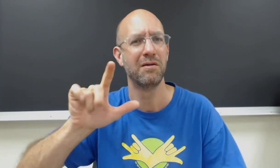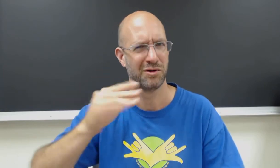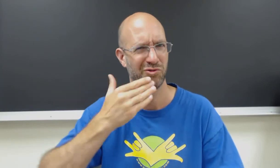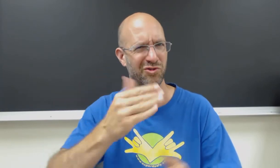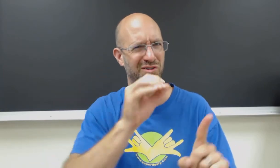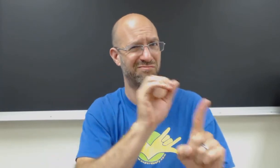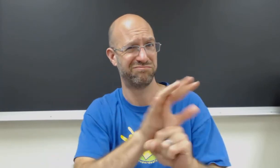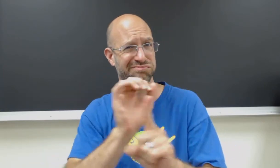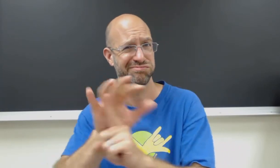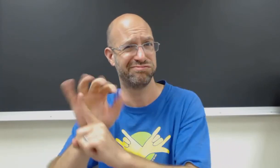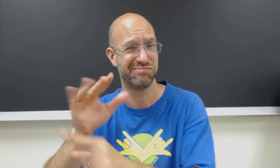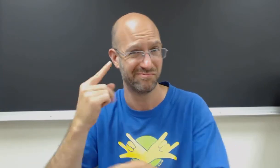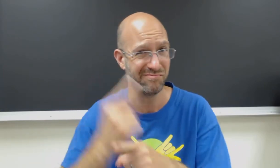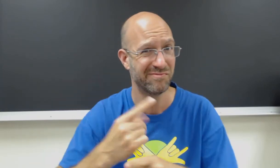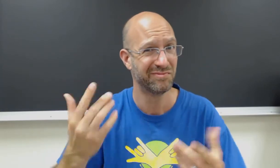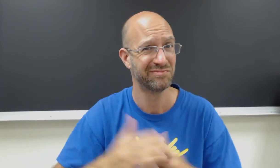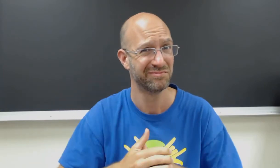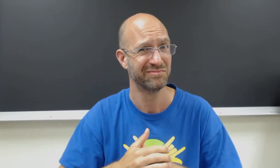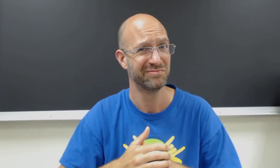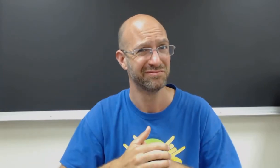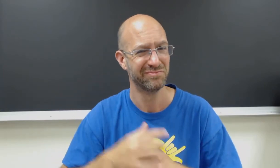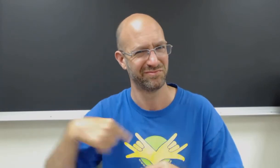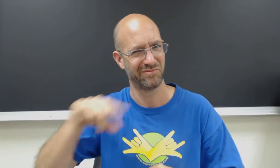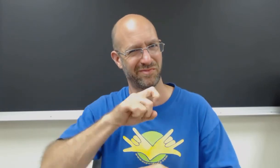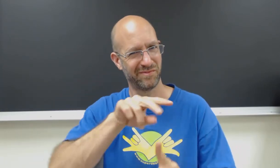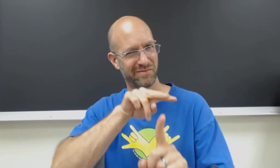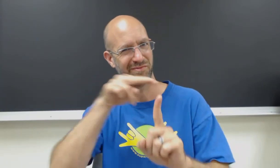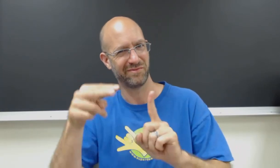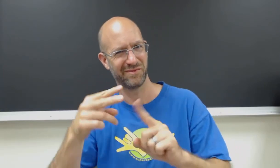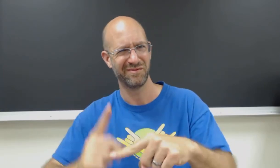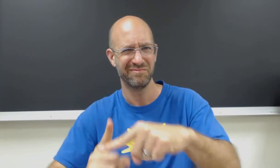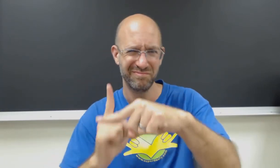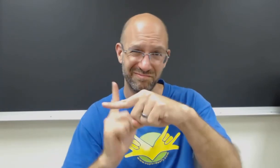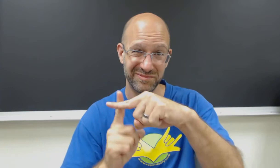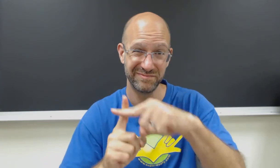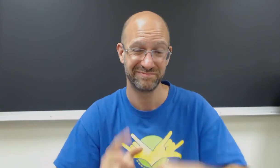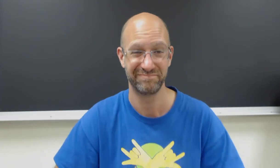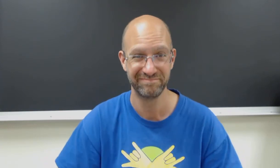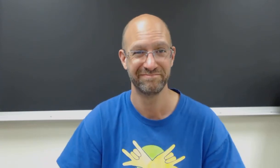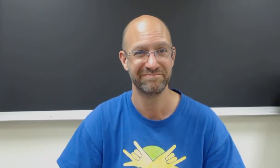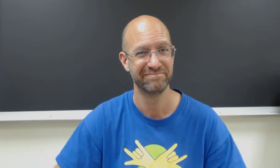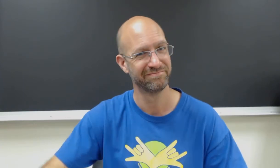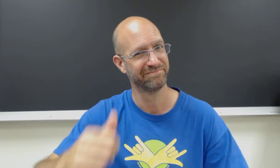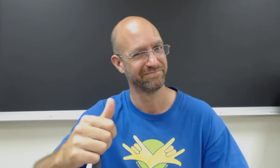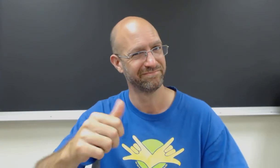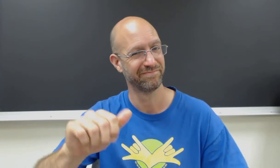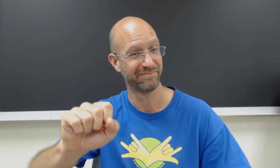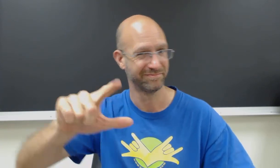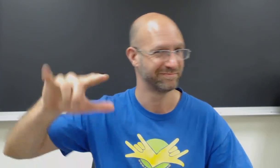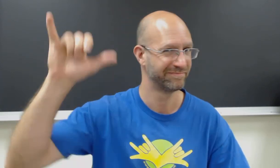It is good exposure, right? We need to look it in a positive light. Good. ASL THAT!